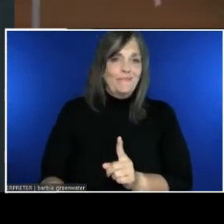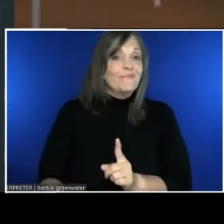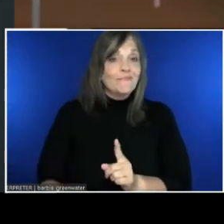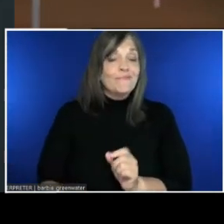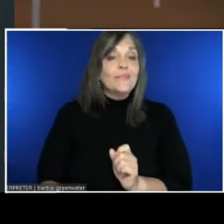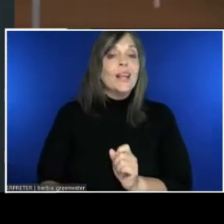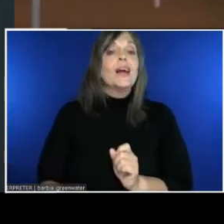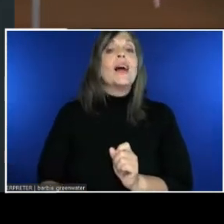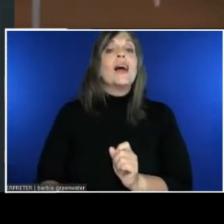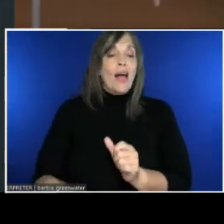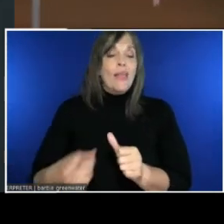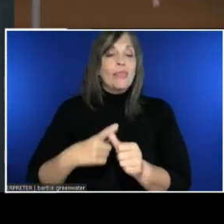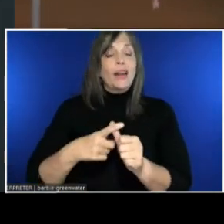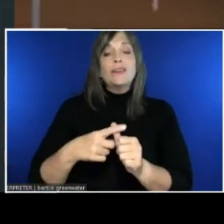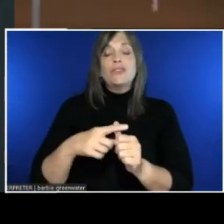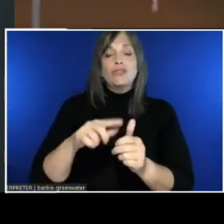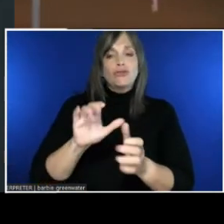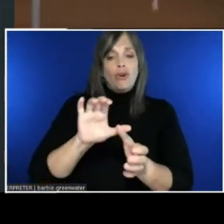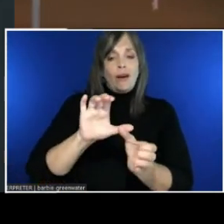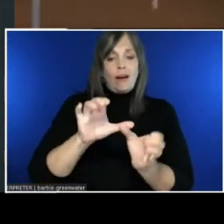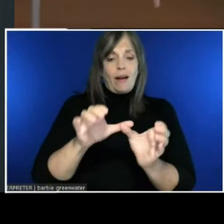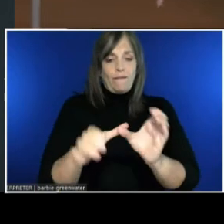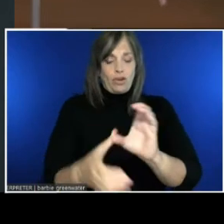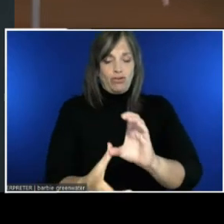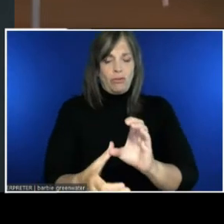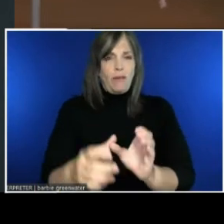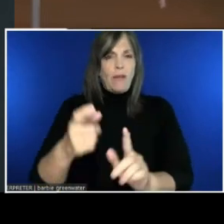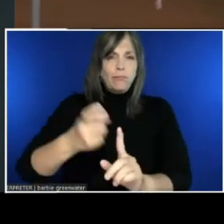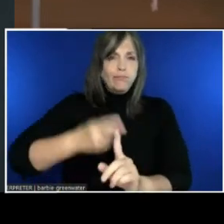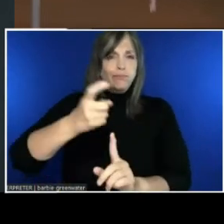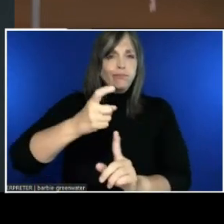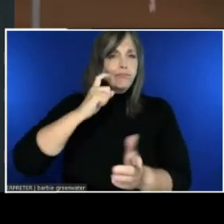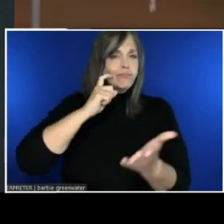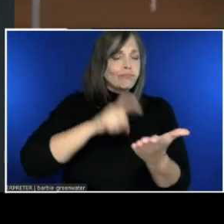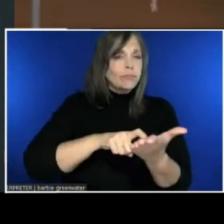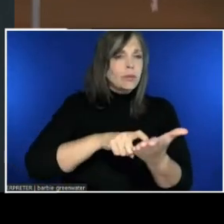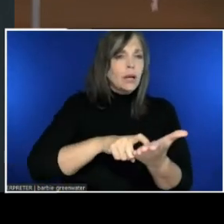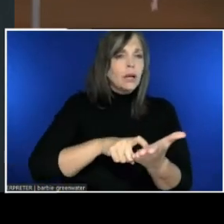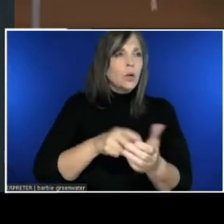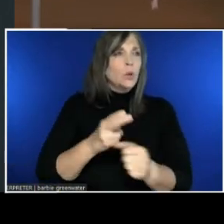conversion, that automatic speech recognition, is refined using TrueText.